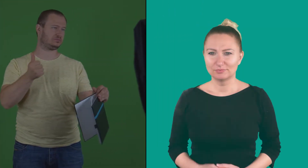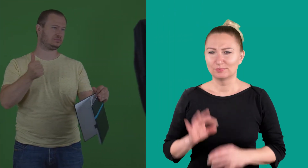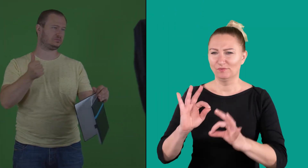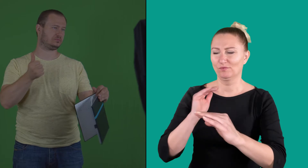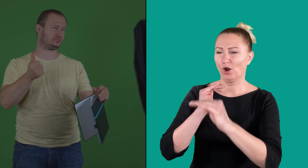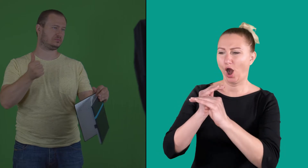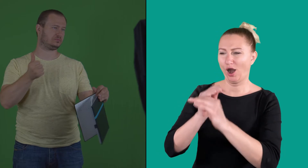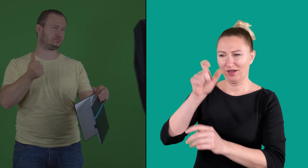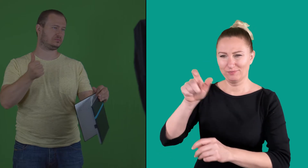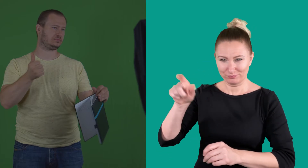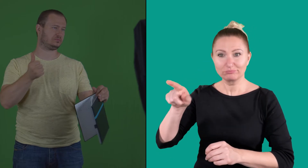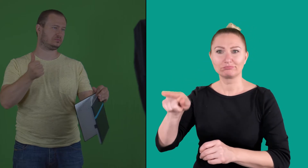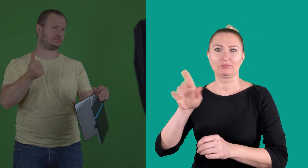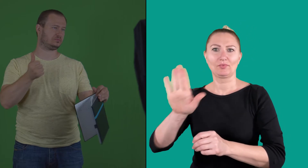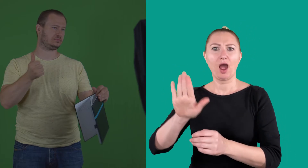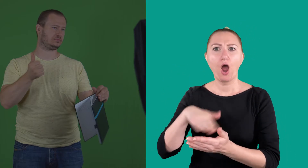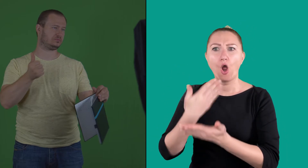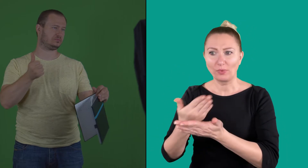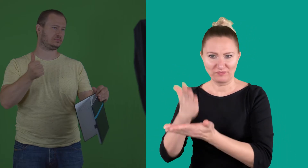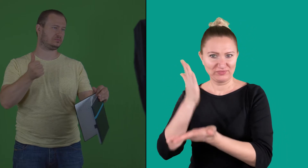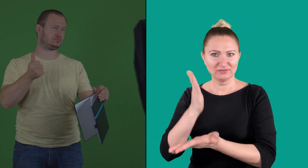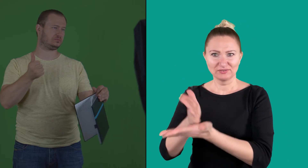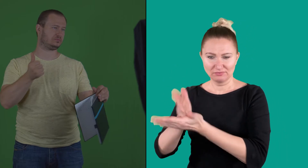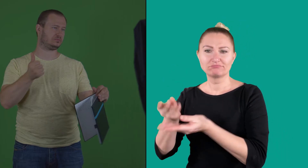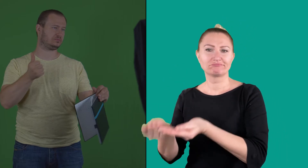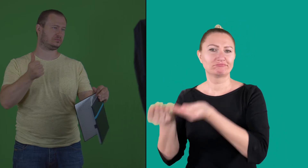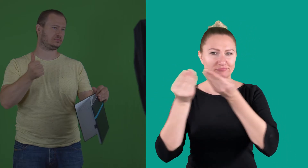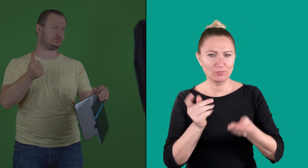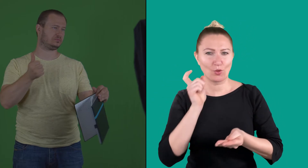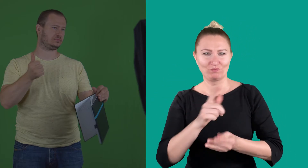When Roman colleagues' hand over the completed tasks to him,